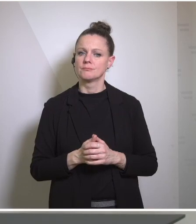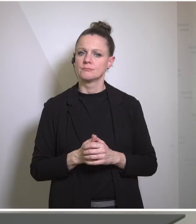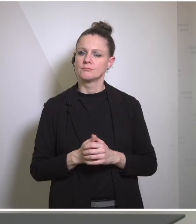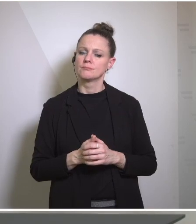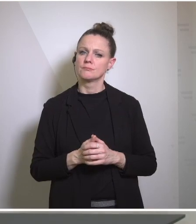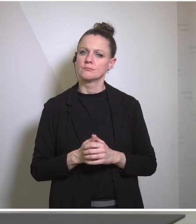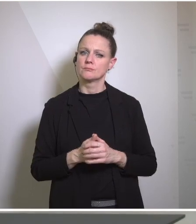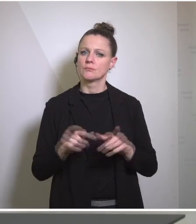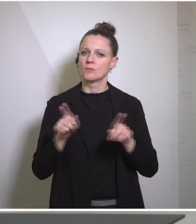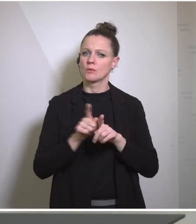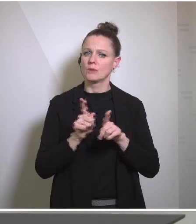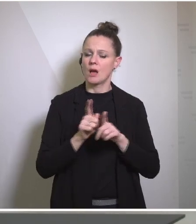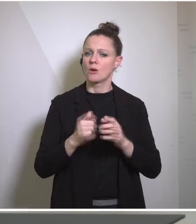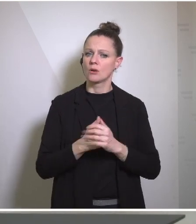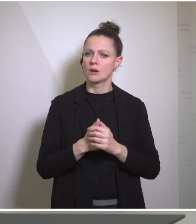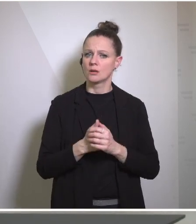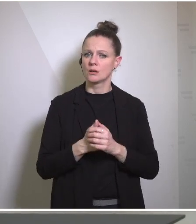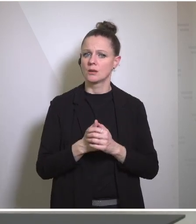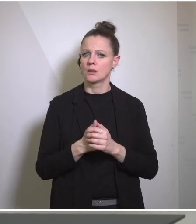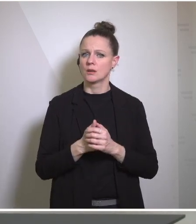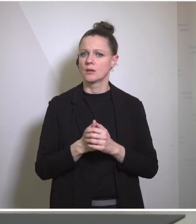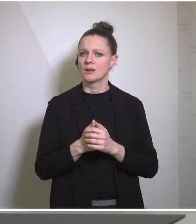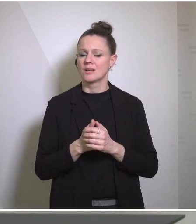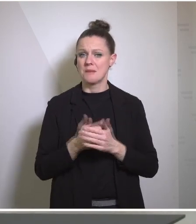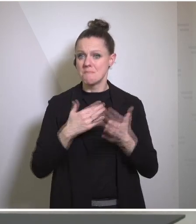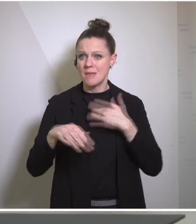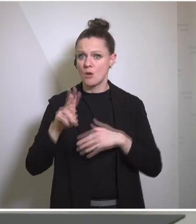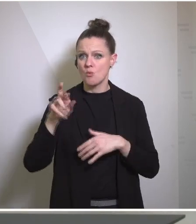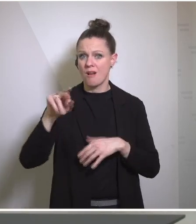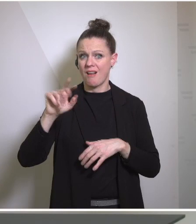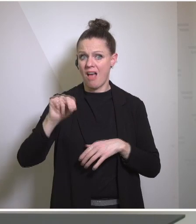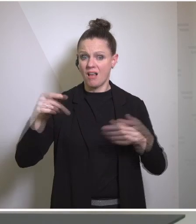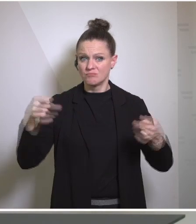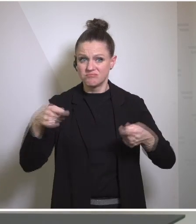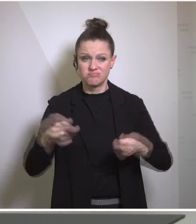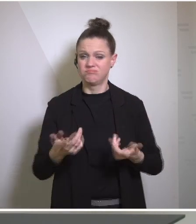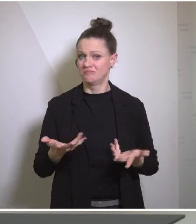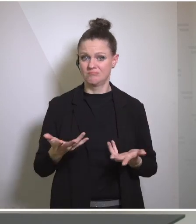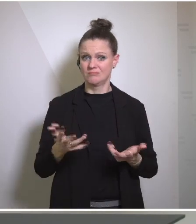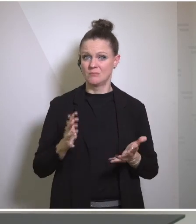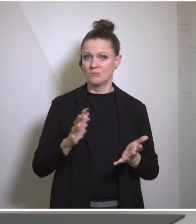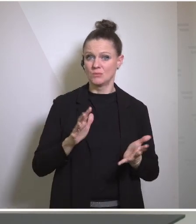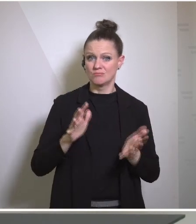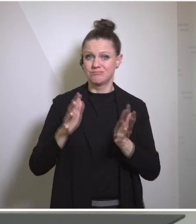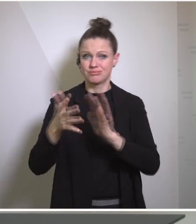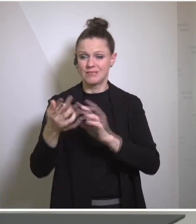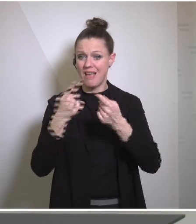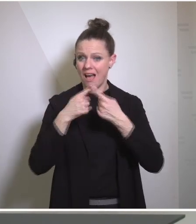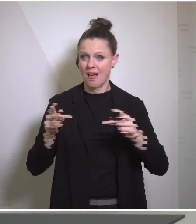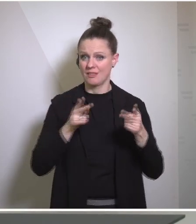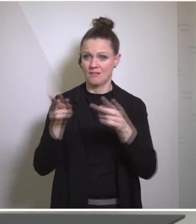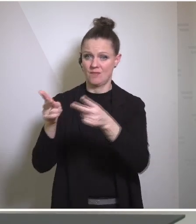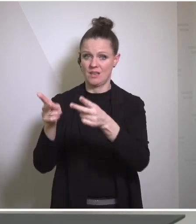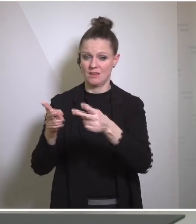and by enriching more uranium and to move in the other direction. And we've been very clear about